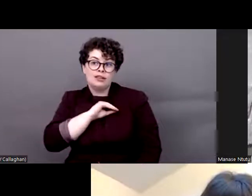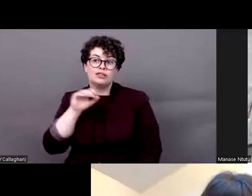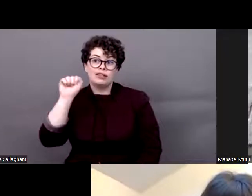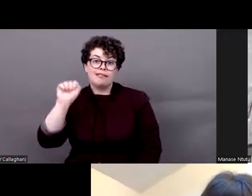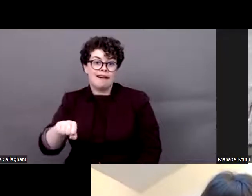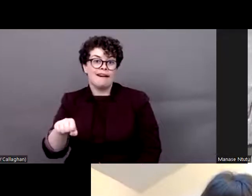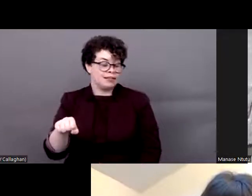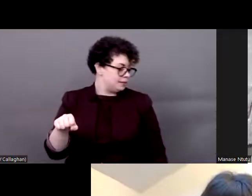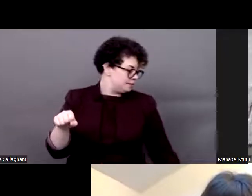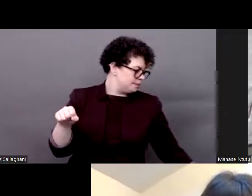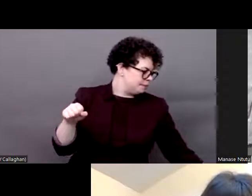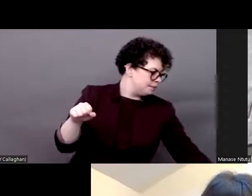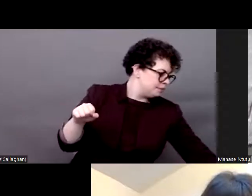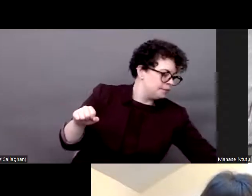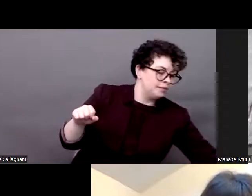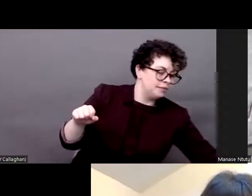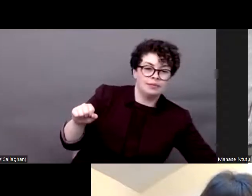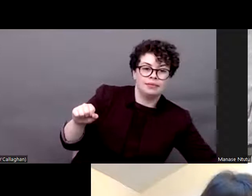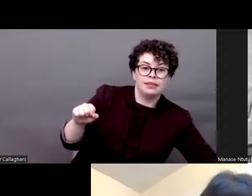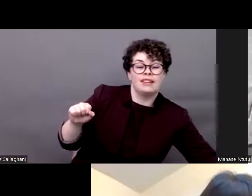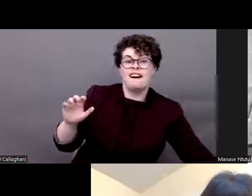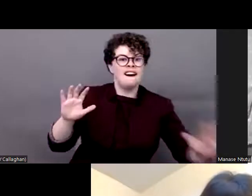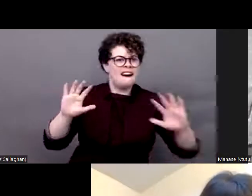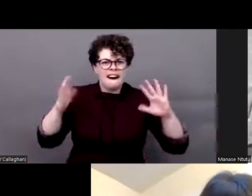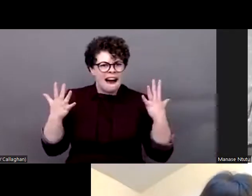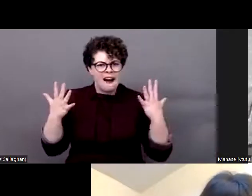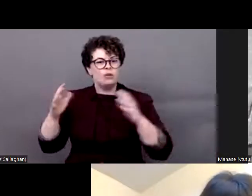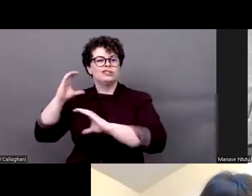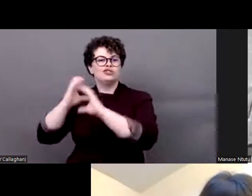the Streamtext in the chat box. Kindly take